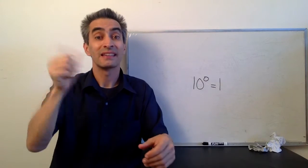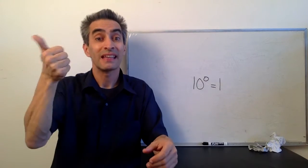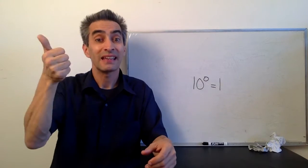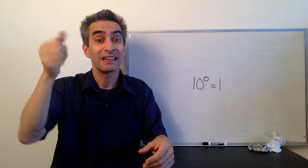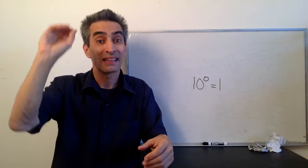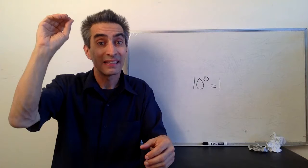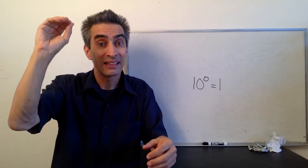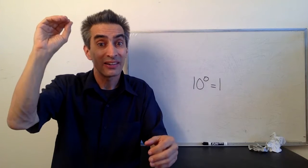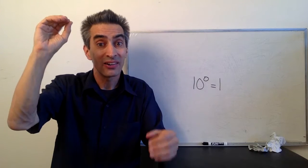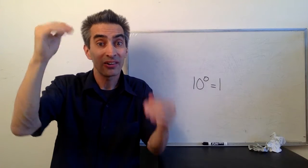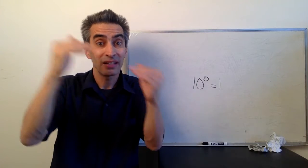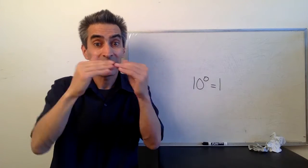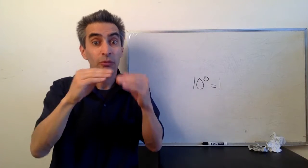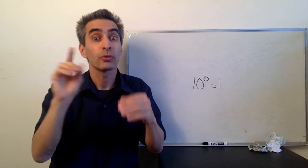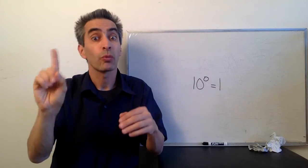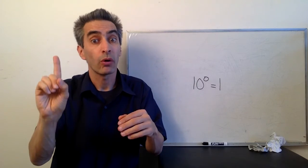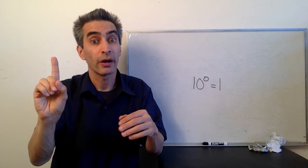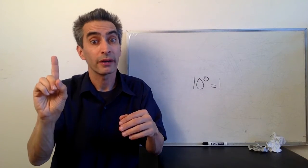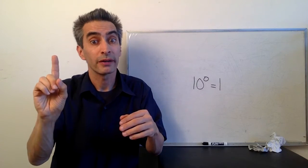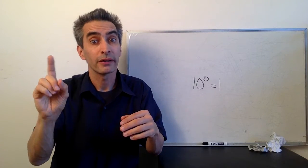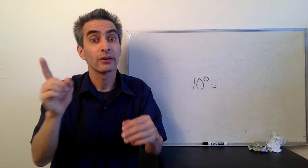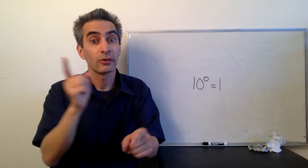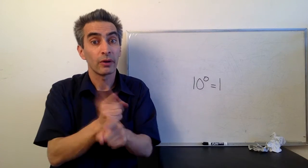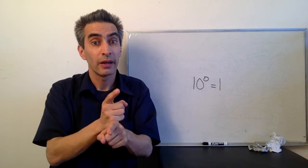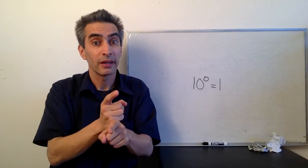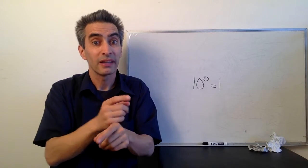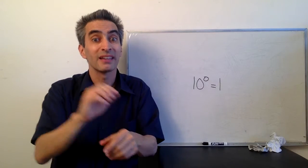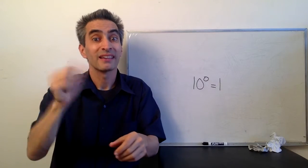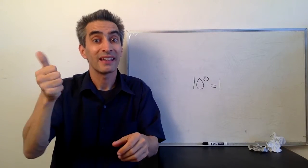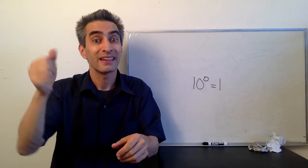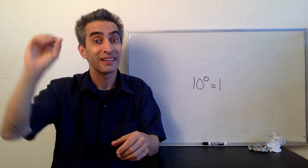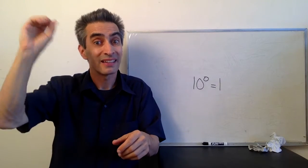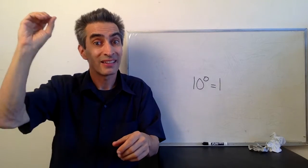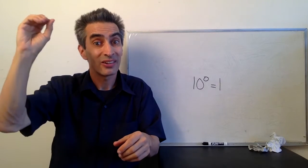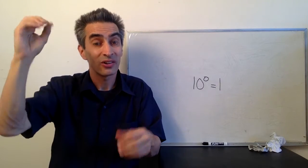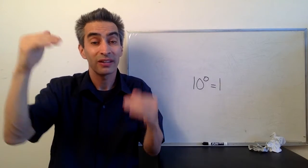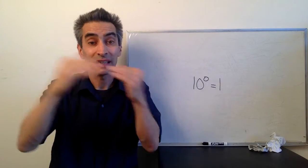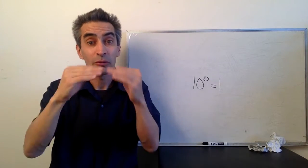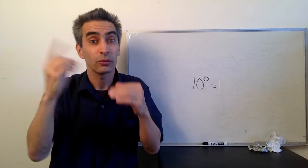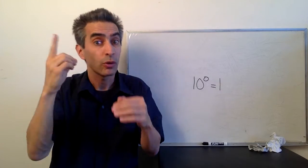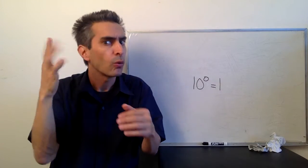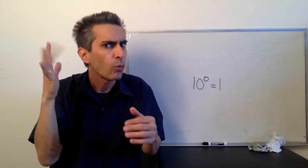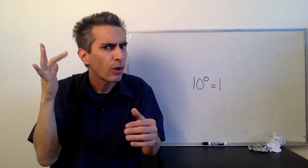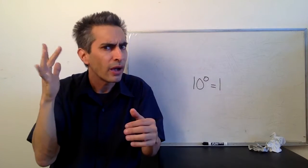10 to the 0 power equals 1, right? 10 to the 0 = 1.